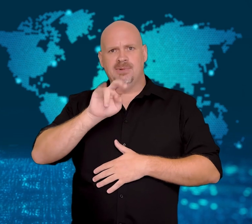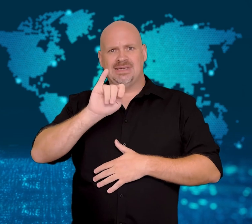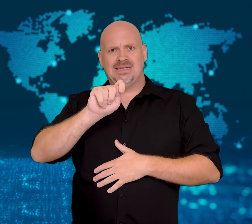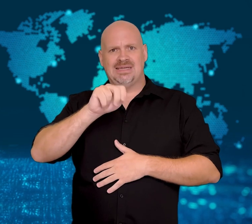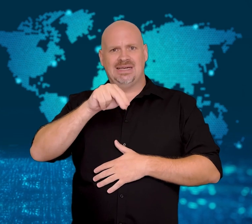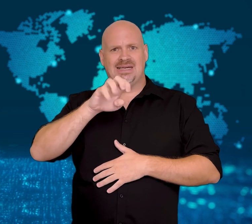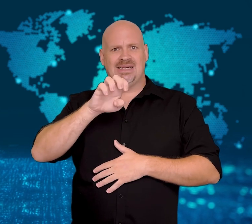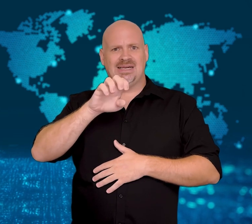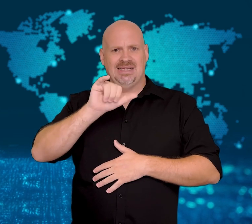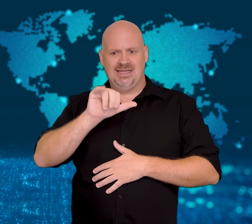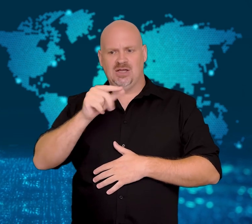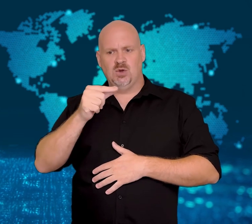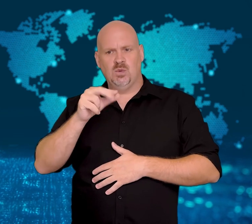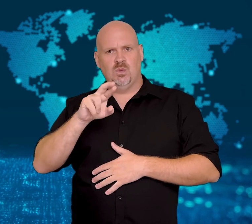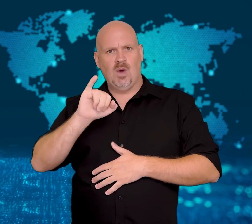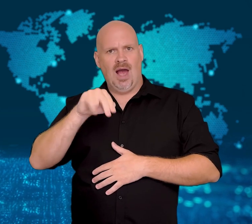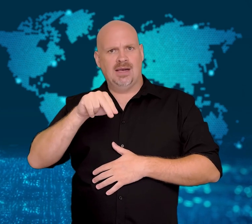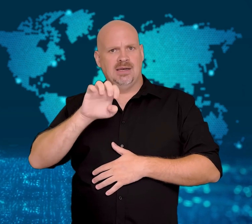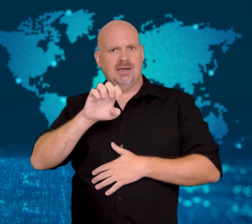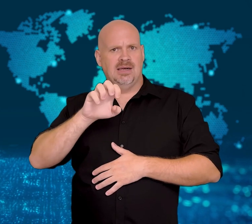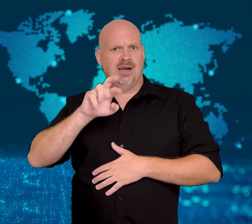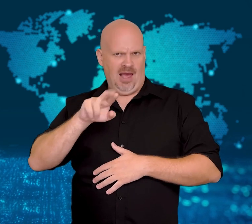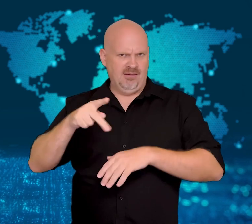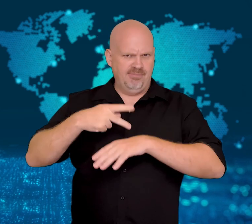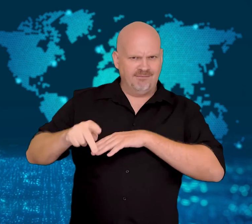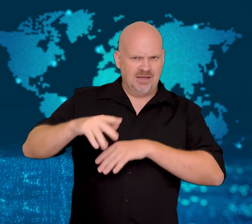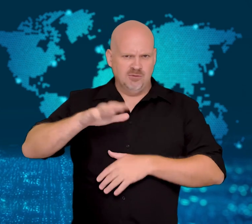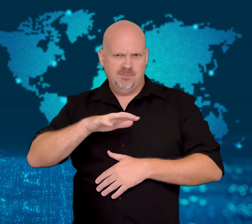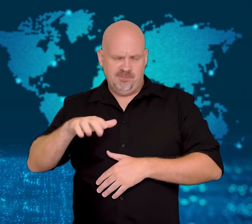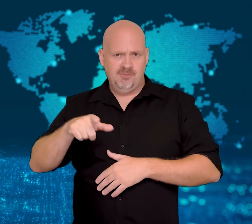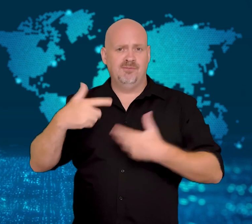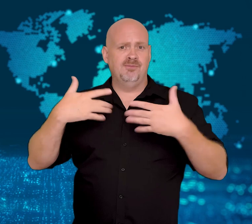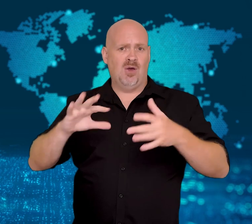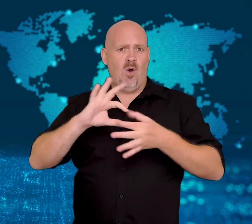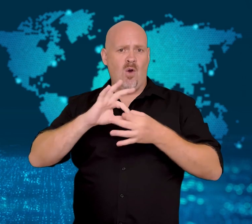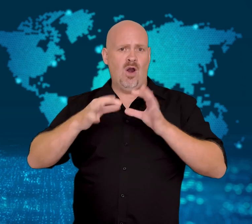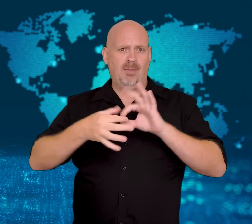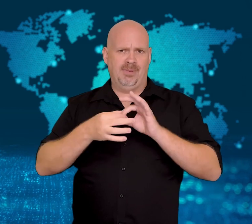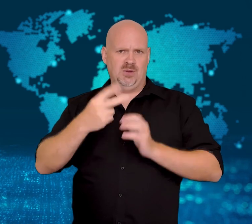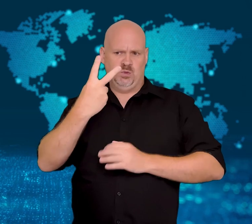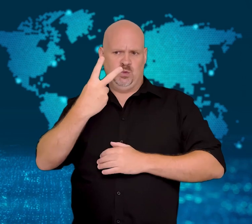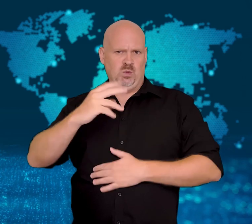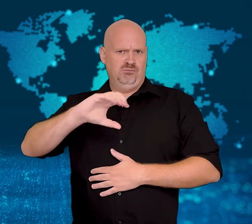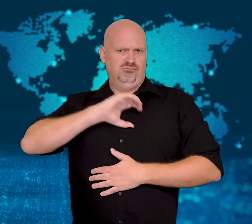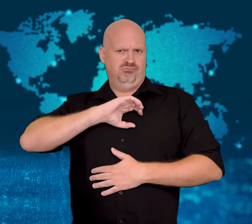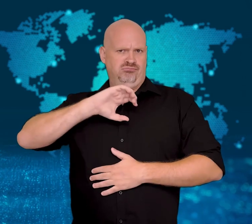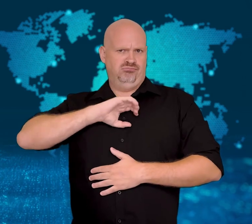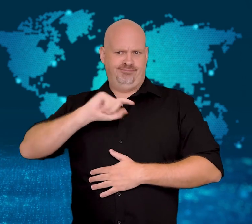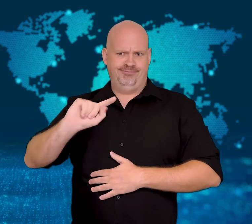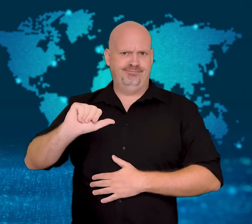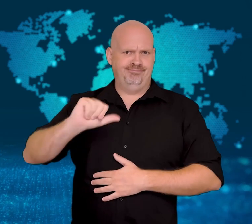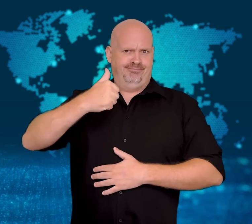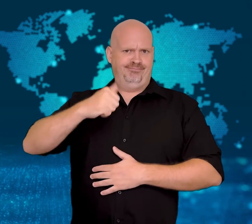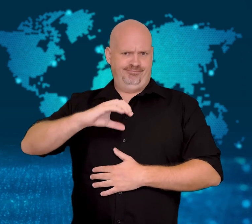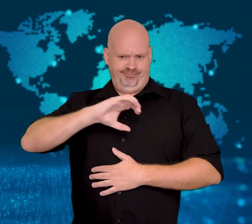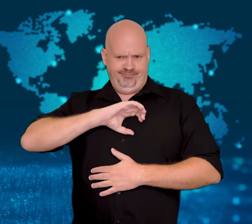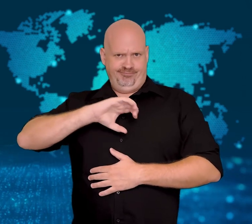Griner is a two-time Olympic gold medalist and player for the WNBA.